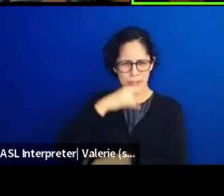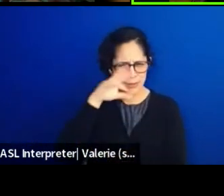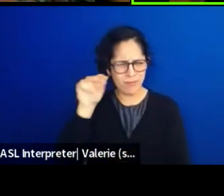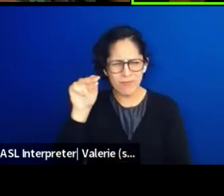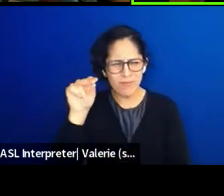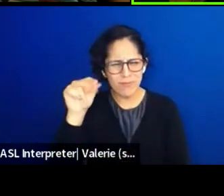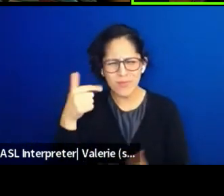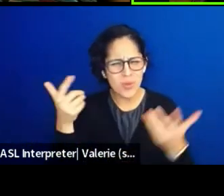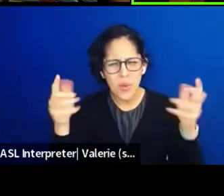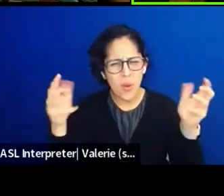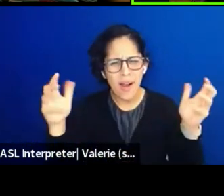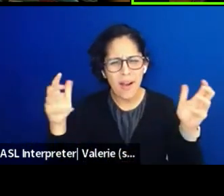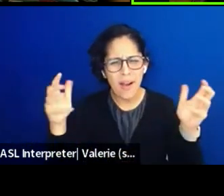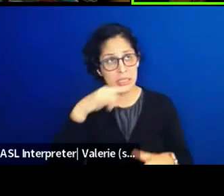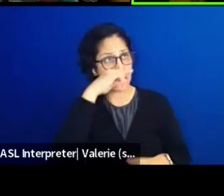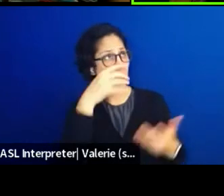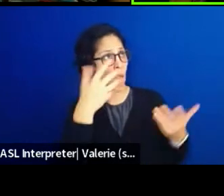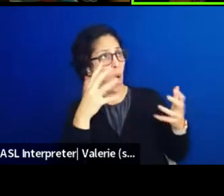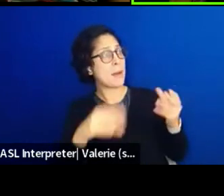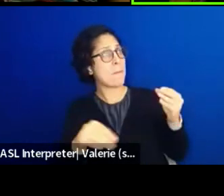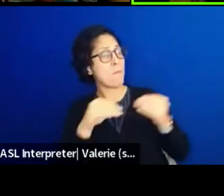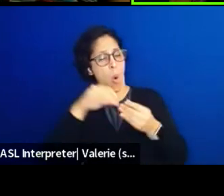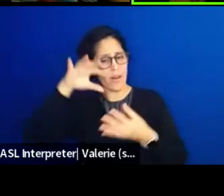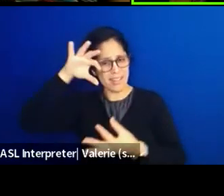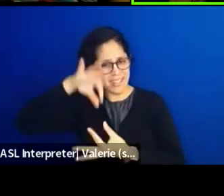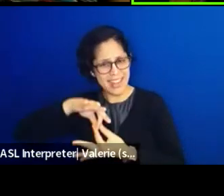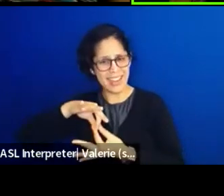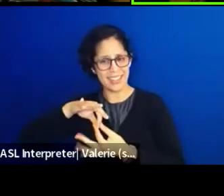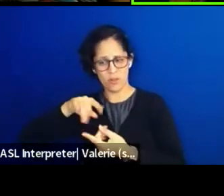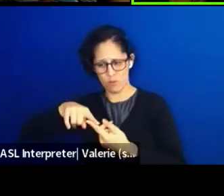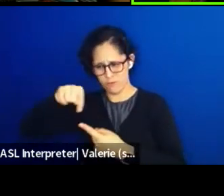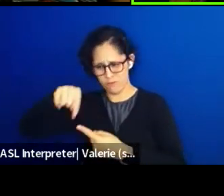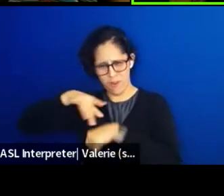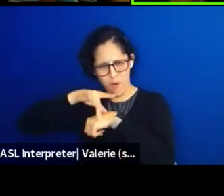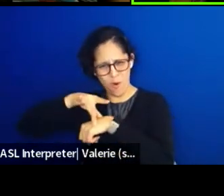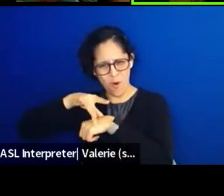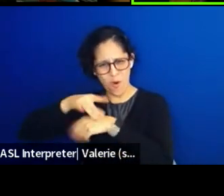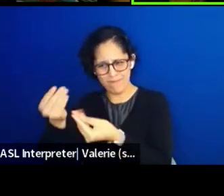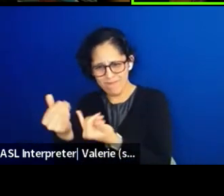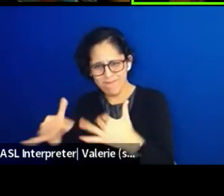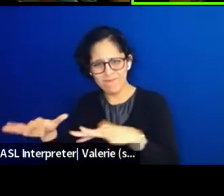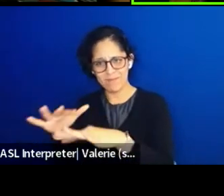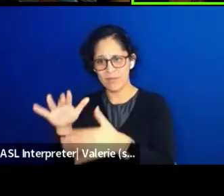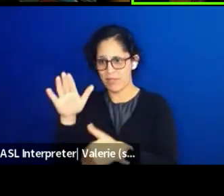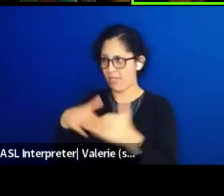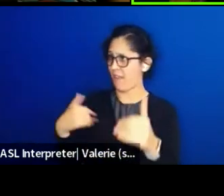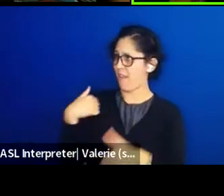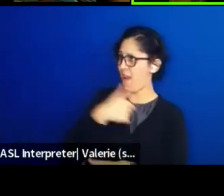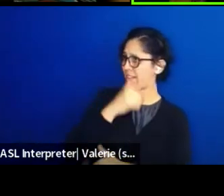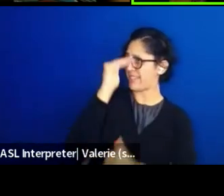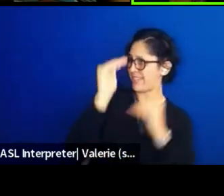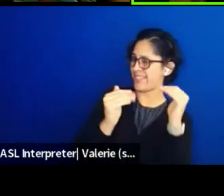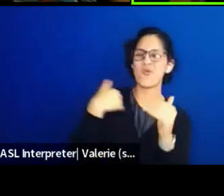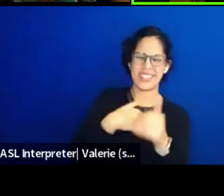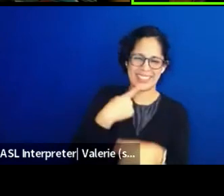so much more connected than we are. We call them jungle. They're more jungle than we are, right?